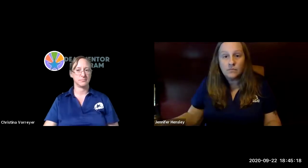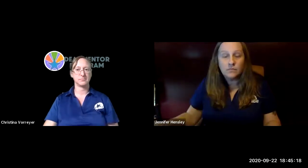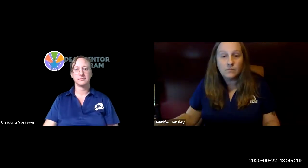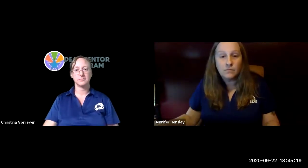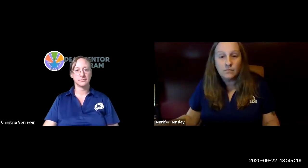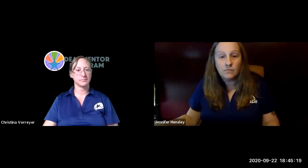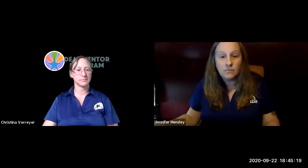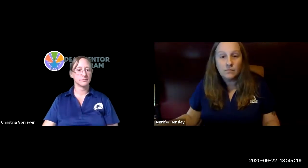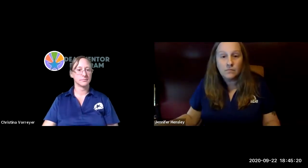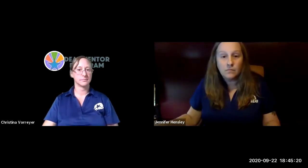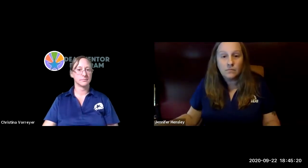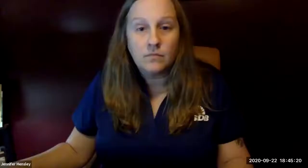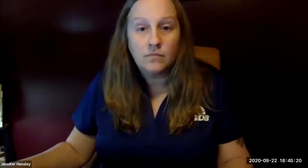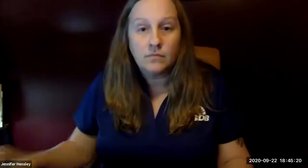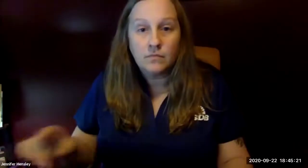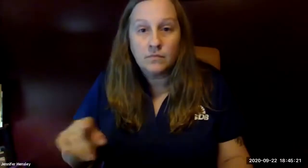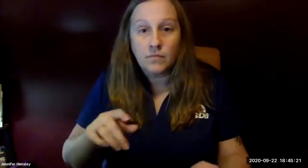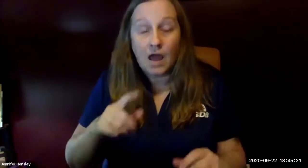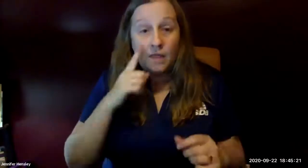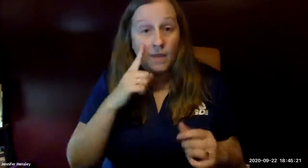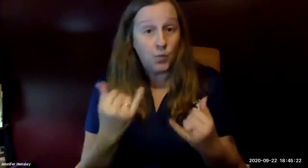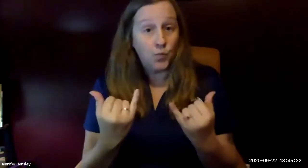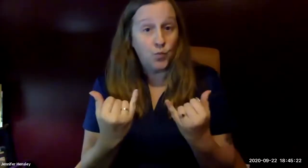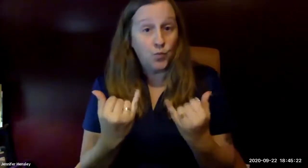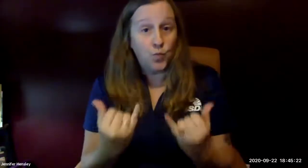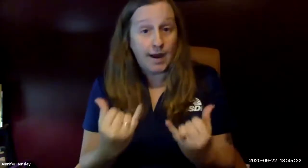go ahead